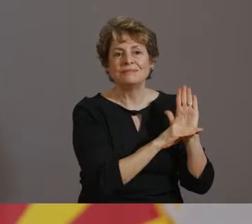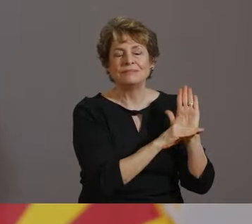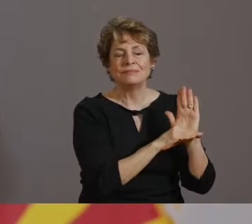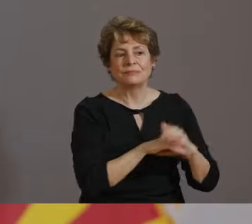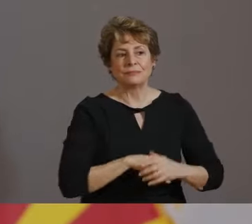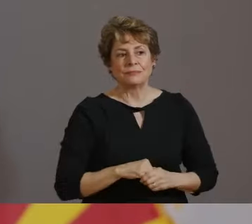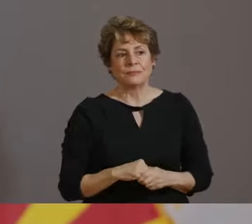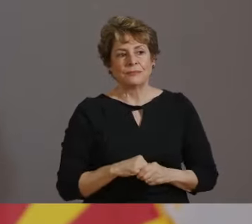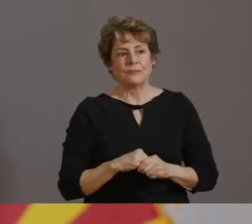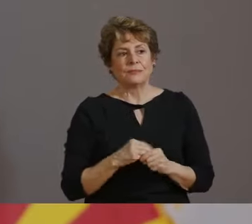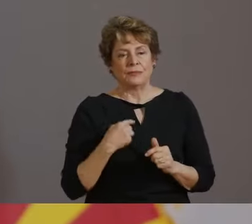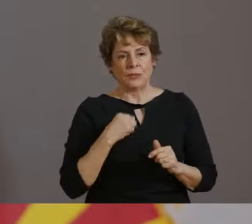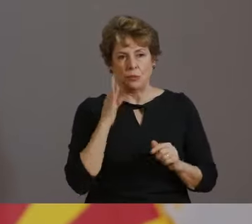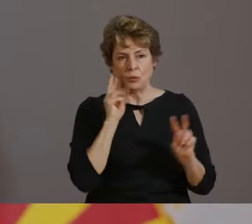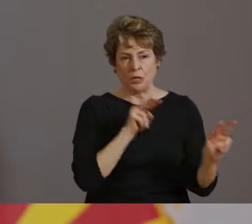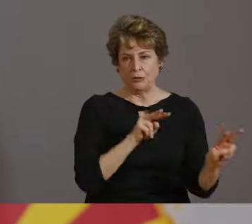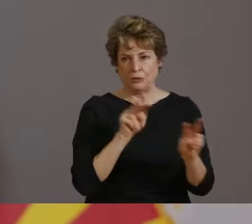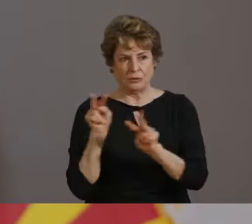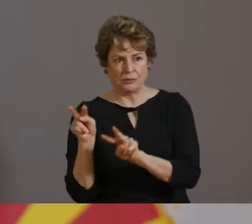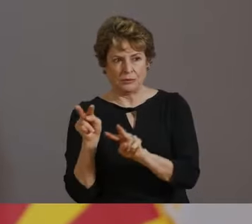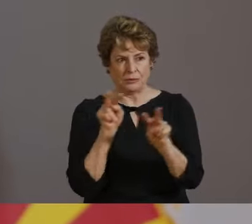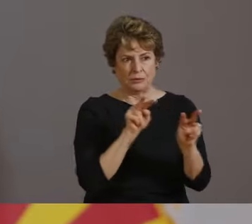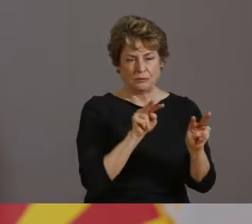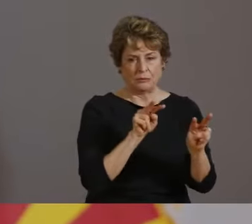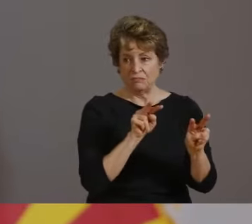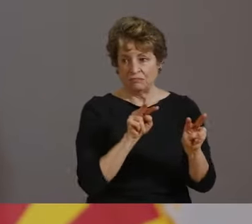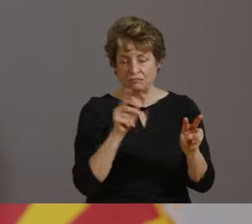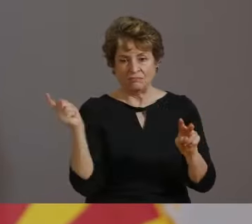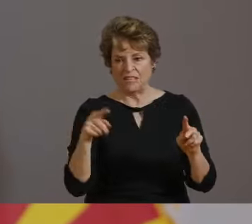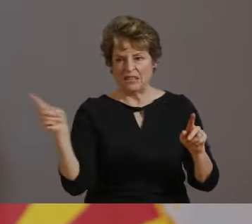ADHS AND OUR PARTNERS ARE TAKING THIS VERY SERIOUSLY.